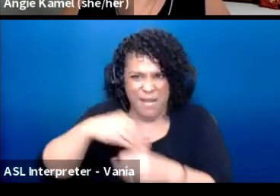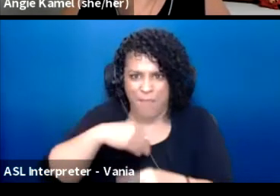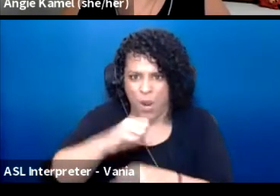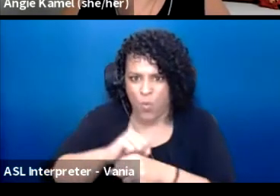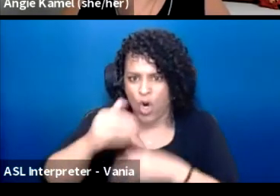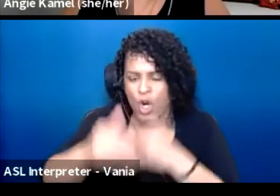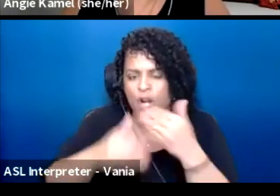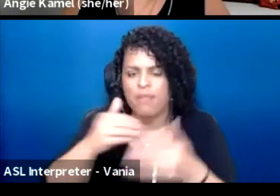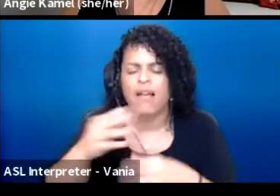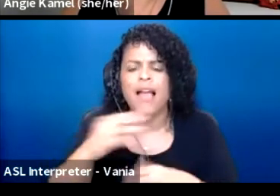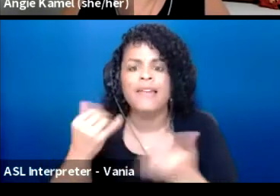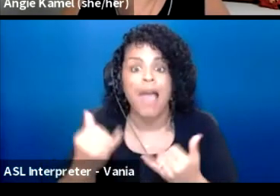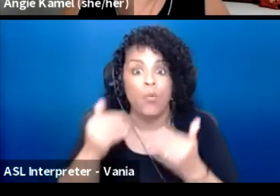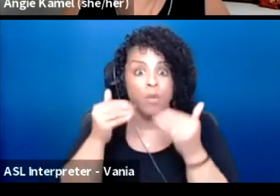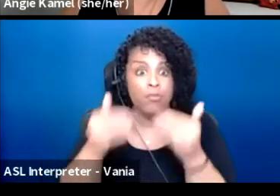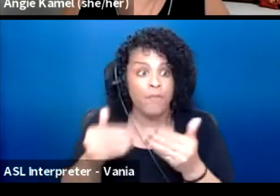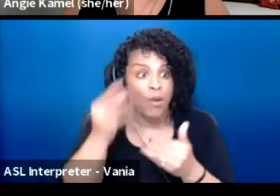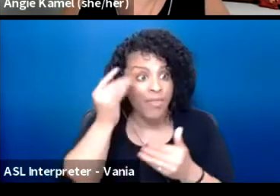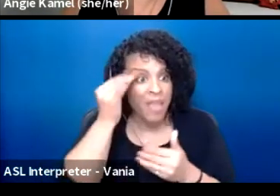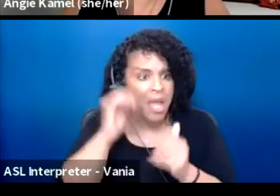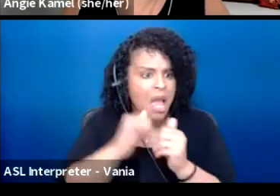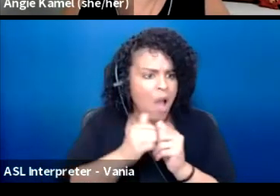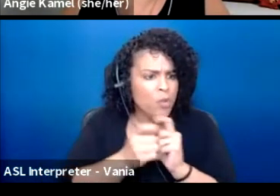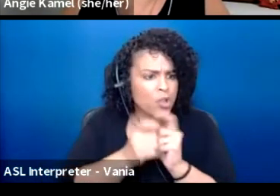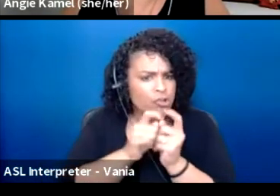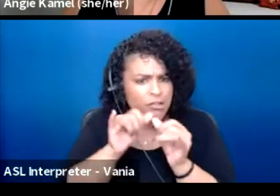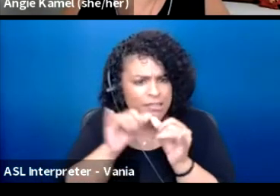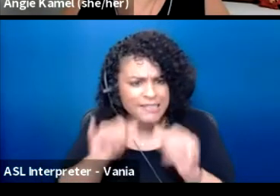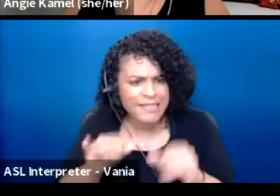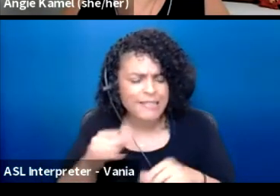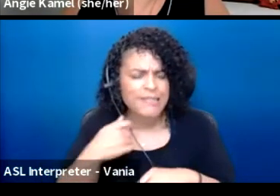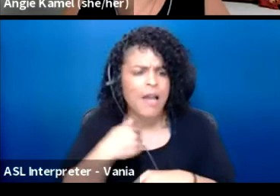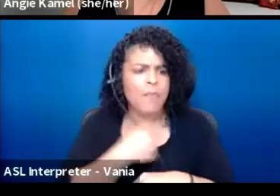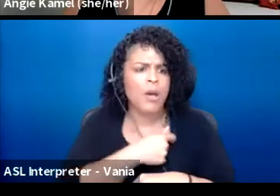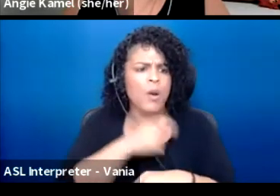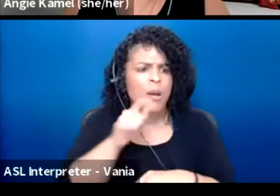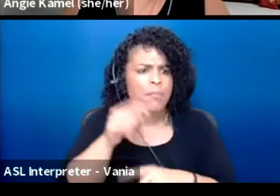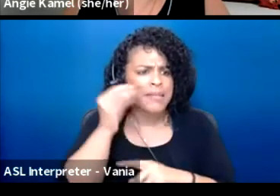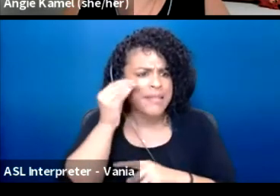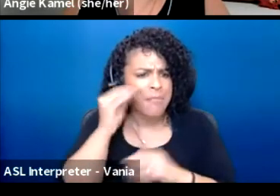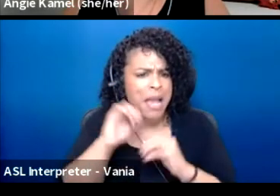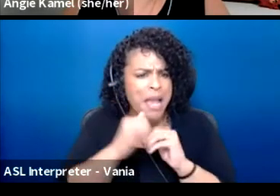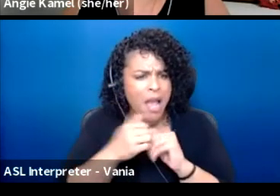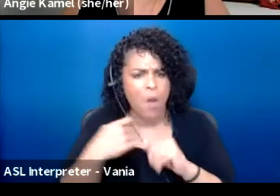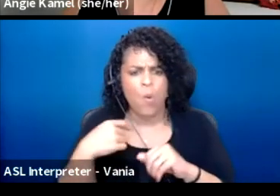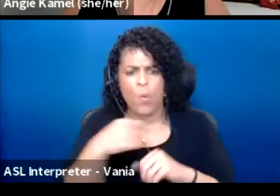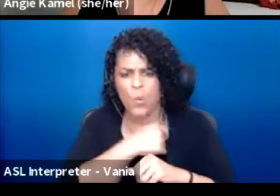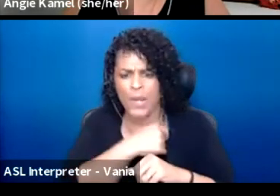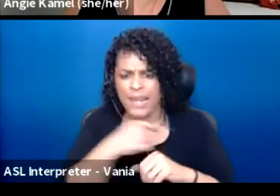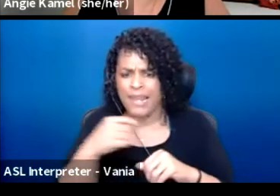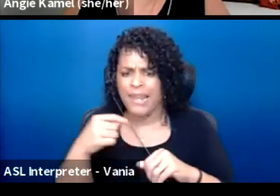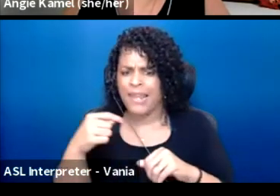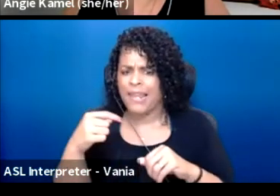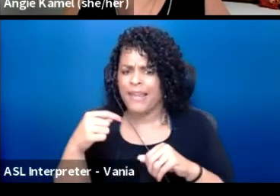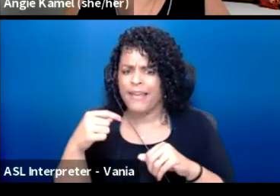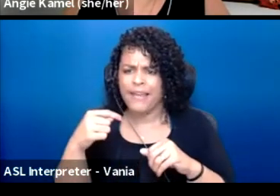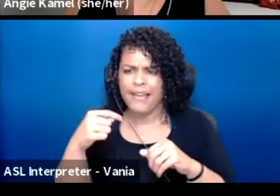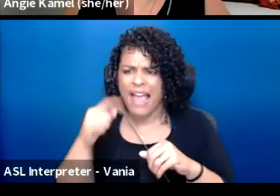and thinking of how we are going to change the system, we also have to think about the ways in which we're having those check-ins with ourselves,